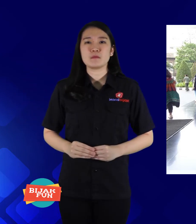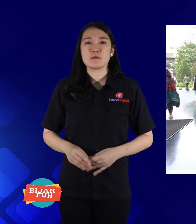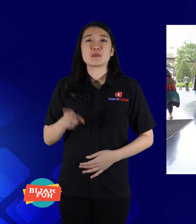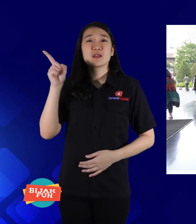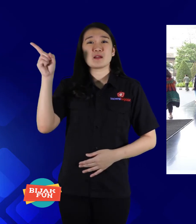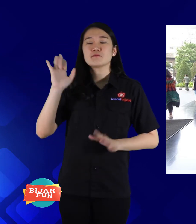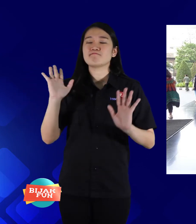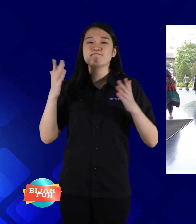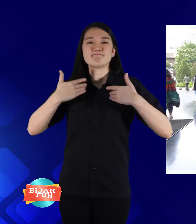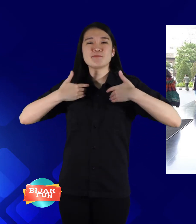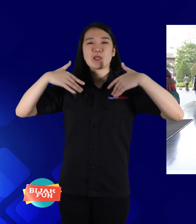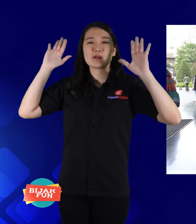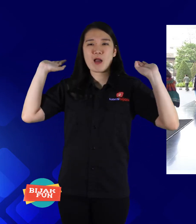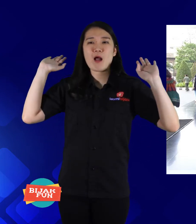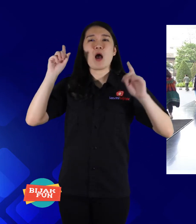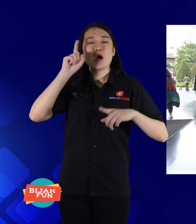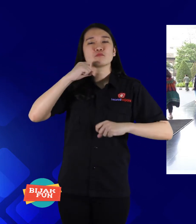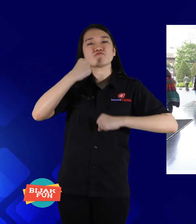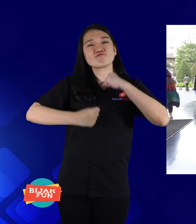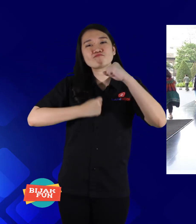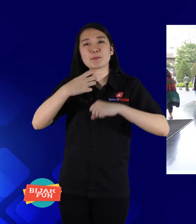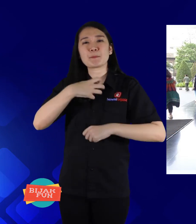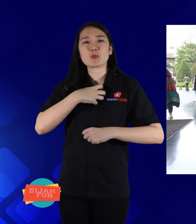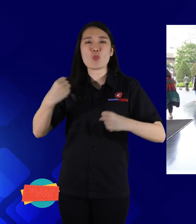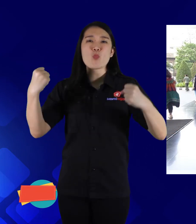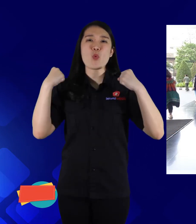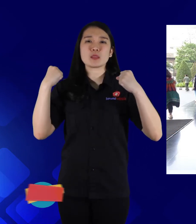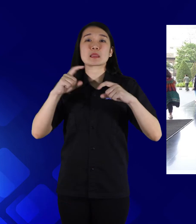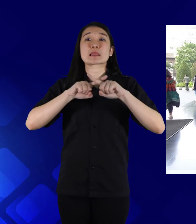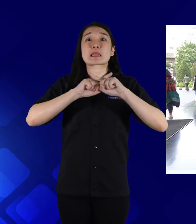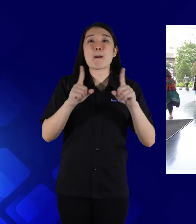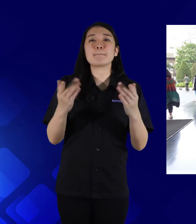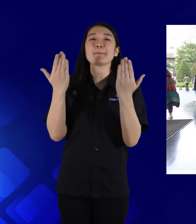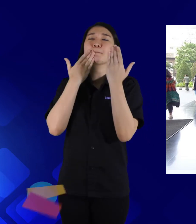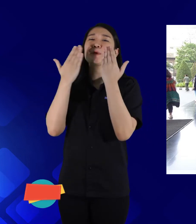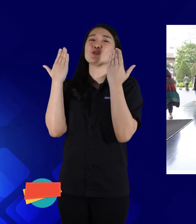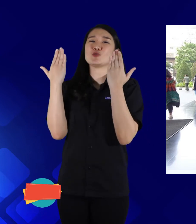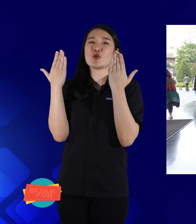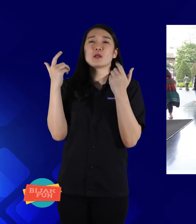He didn't give up, so had to try to be mentally strong and more grateful,